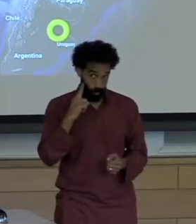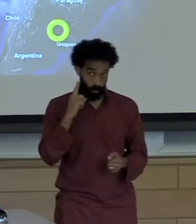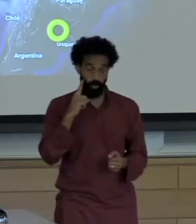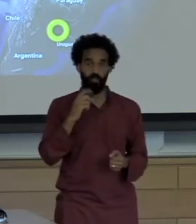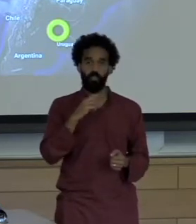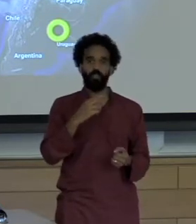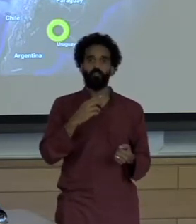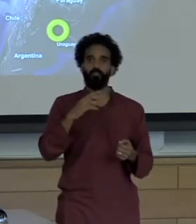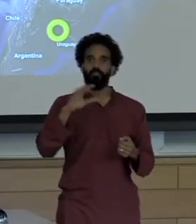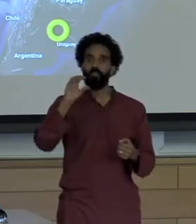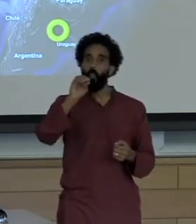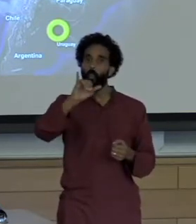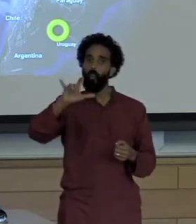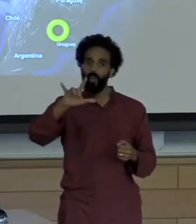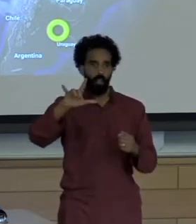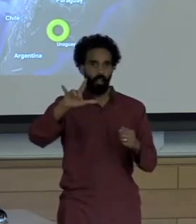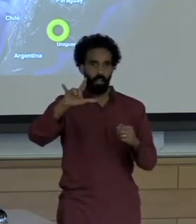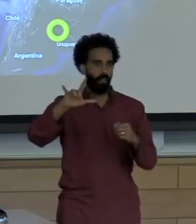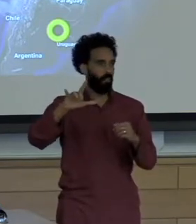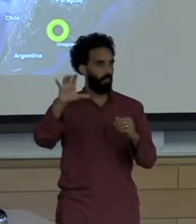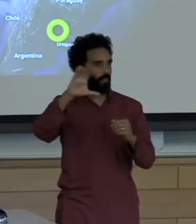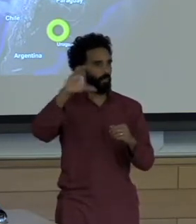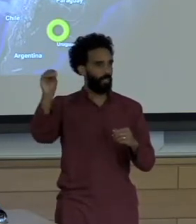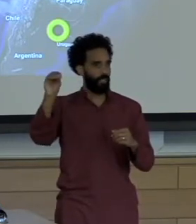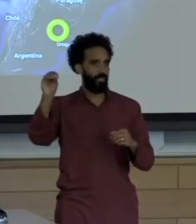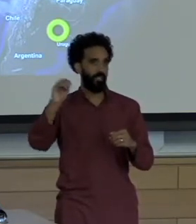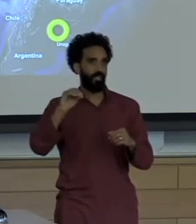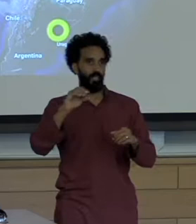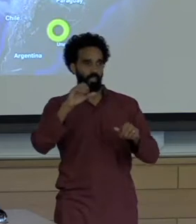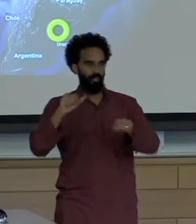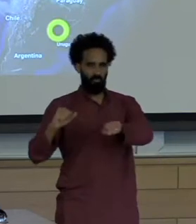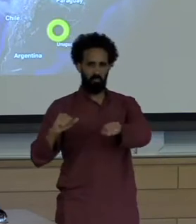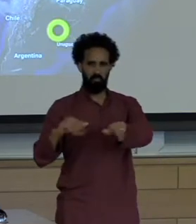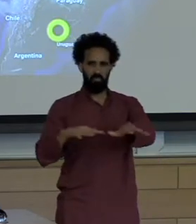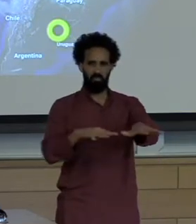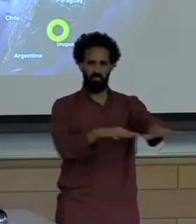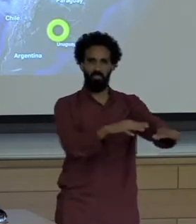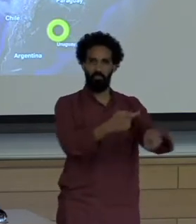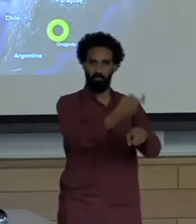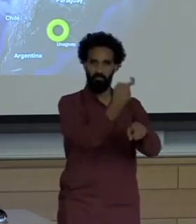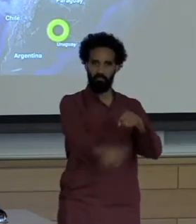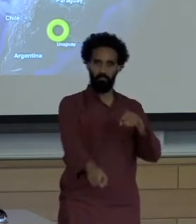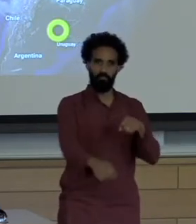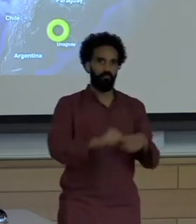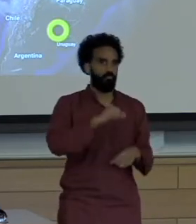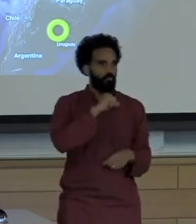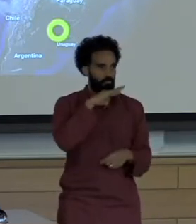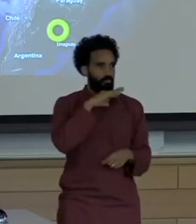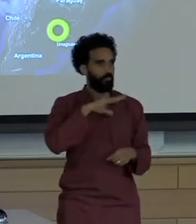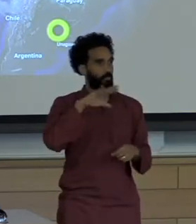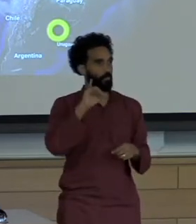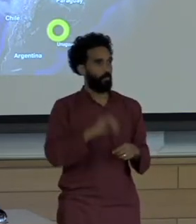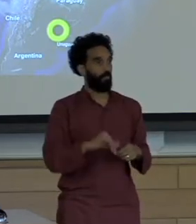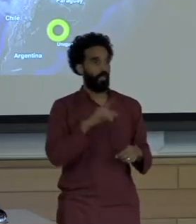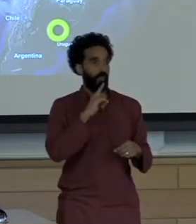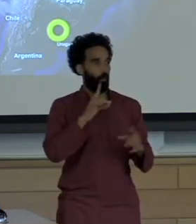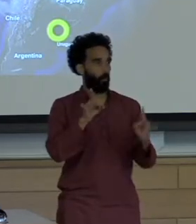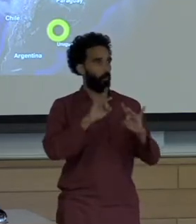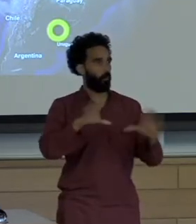oil exploration of lakes and rivers brought about great harm to indigenous populations